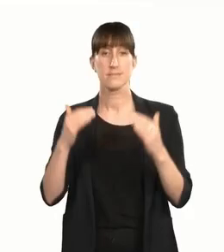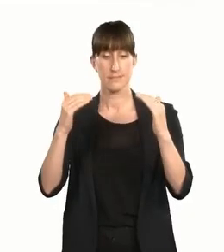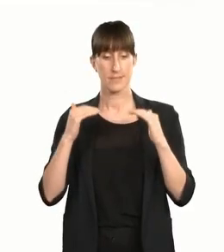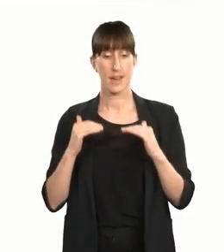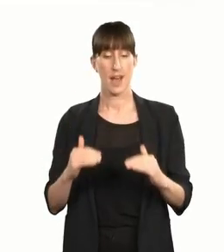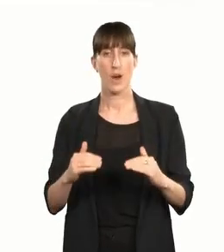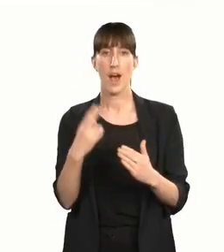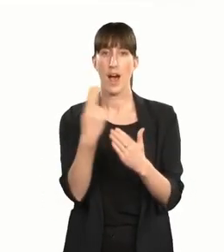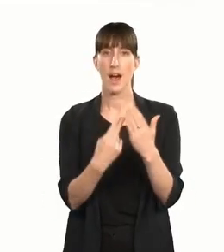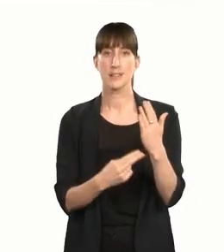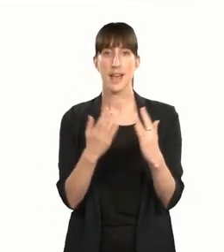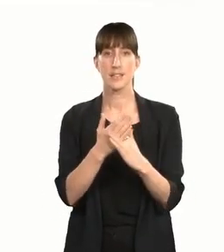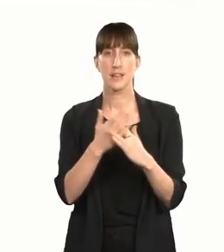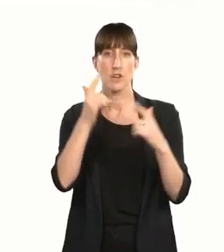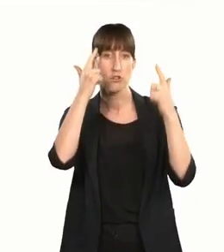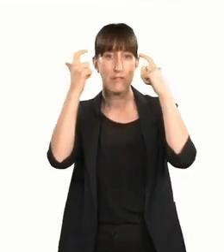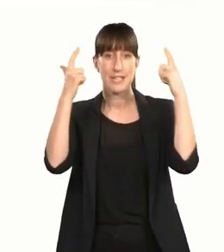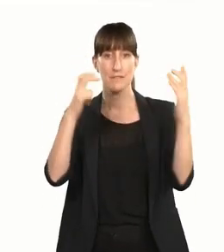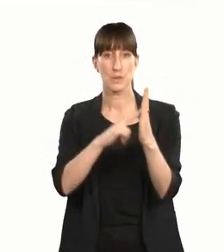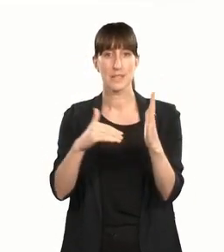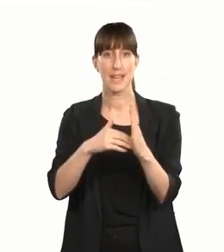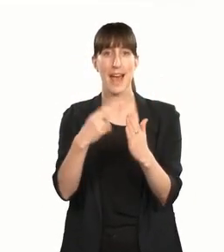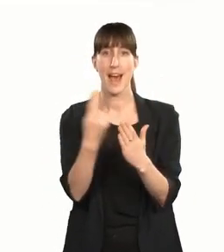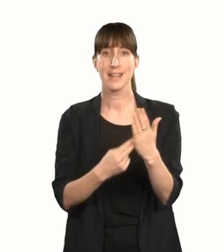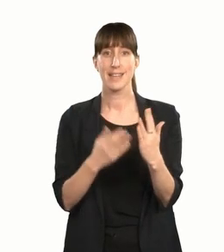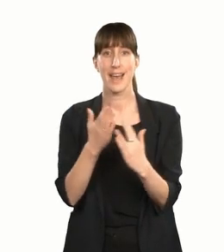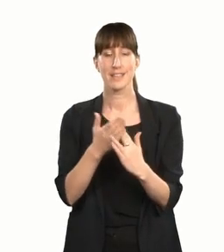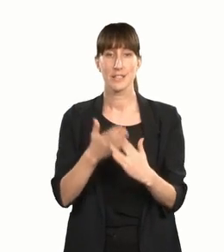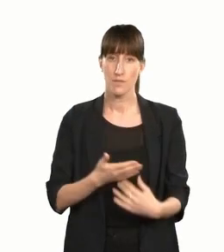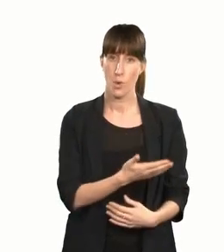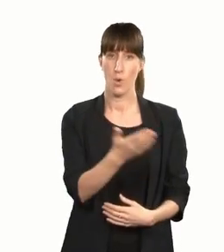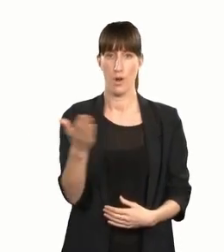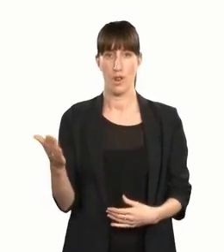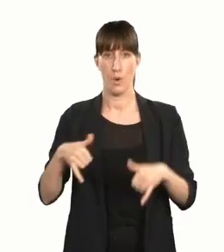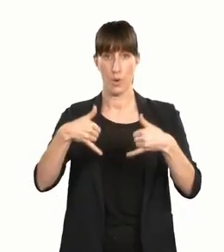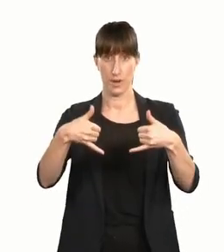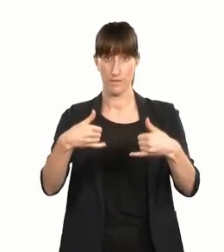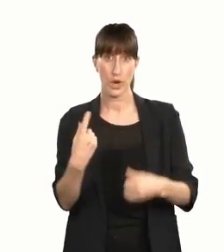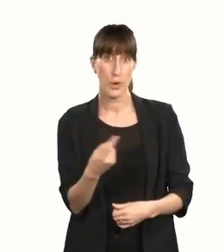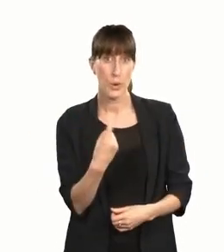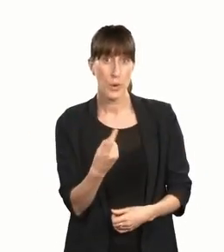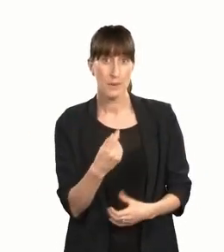And now to the Arts Access Creative New Zealand Arts For All Award. This award goes to